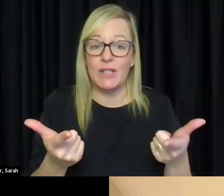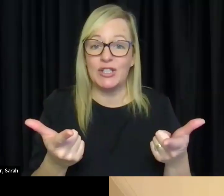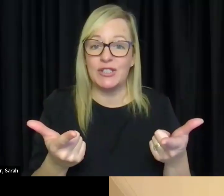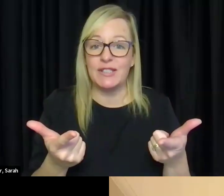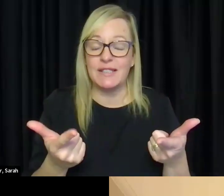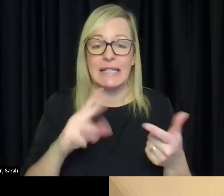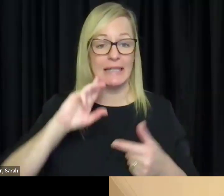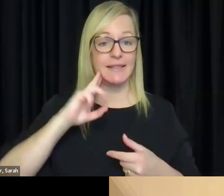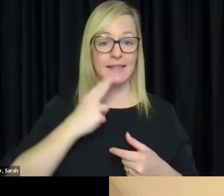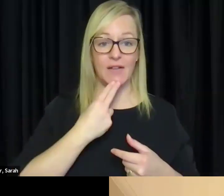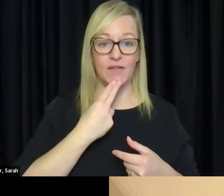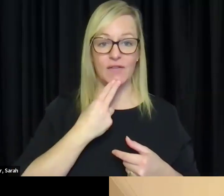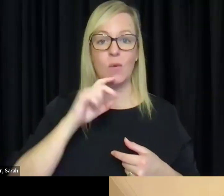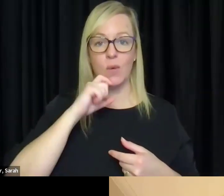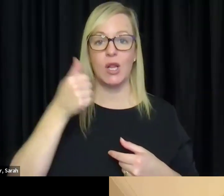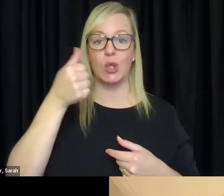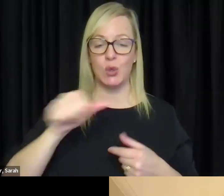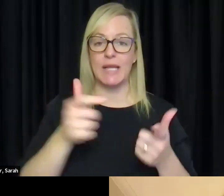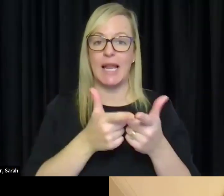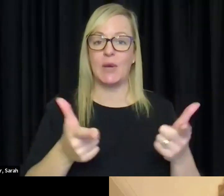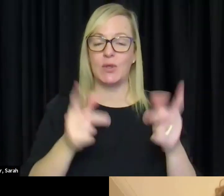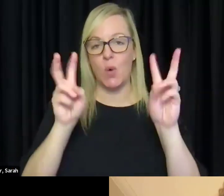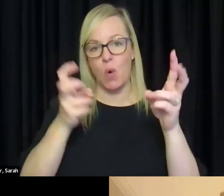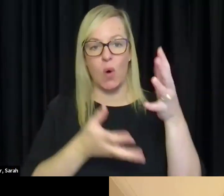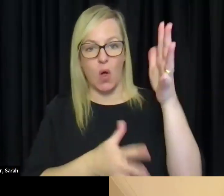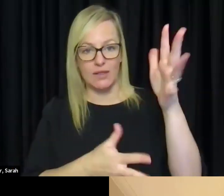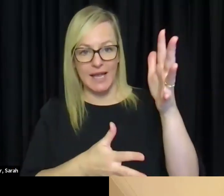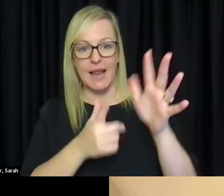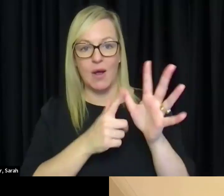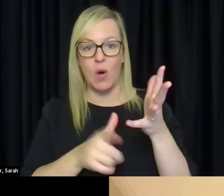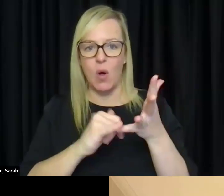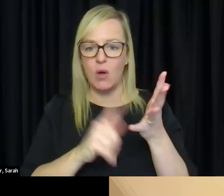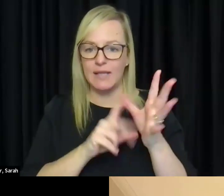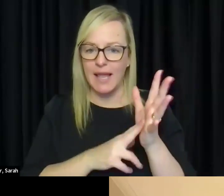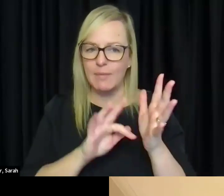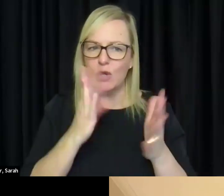are deaf will use a language that's called Auslan, I don't know if you've ever seen that Lily,